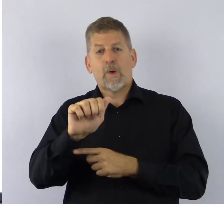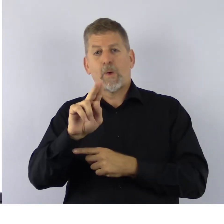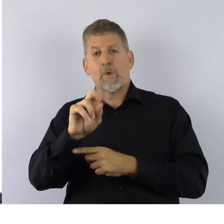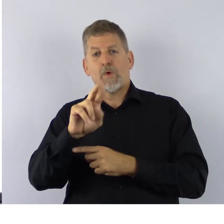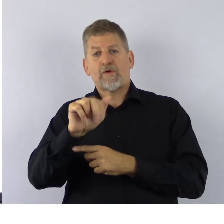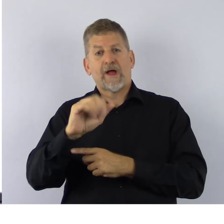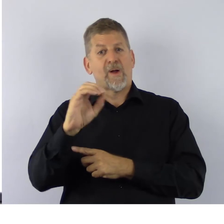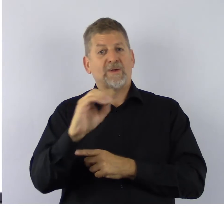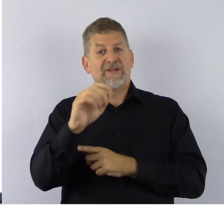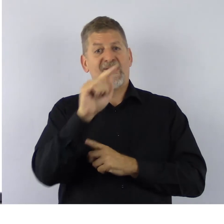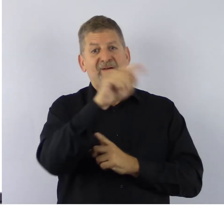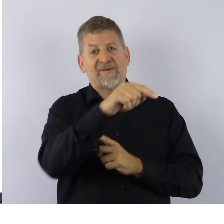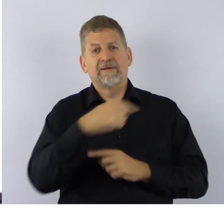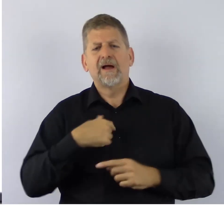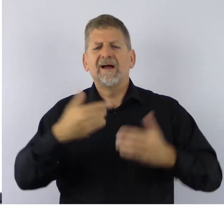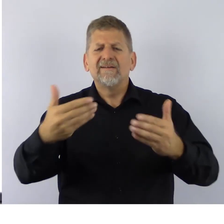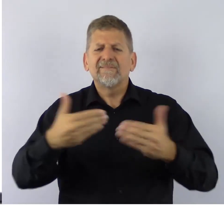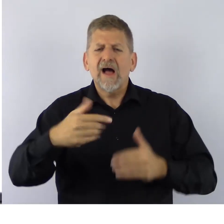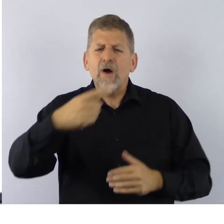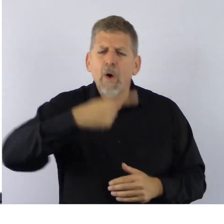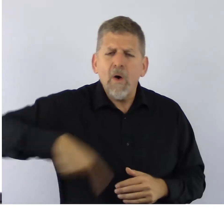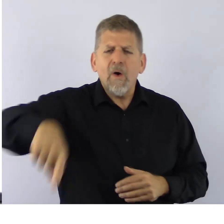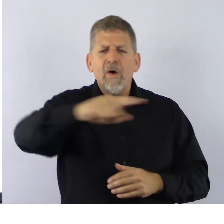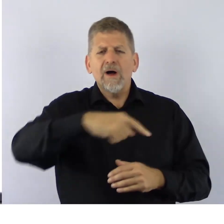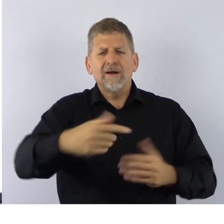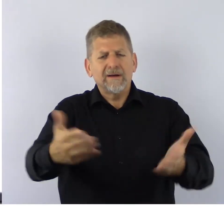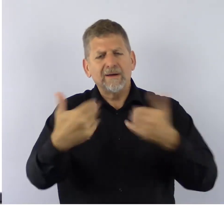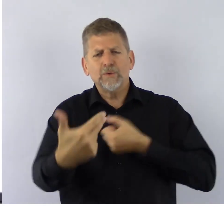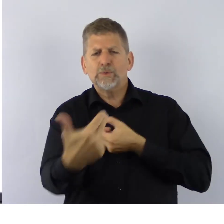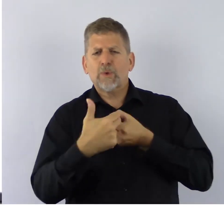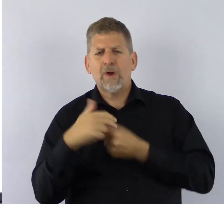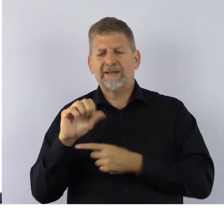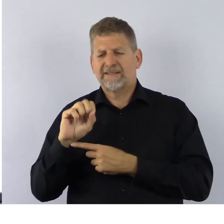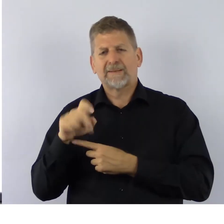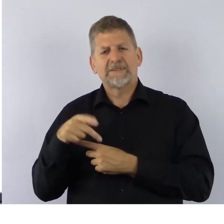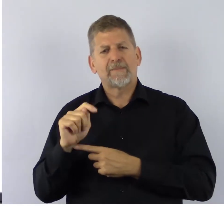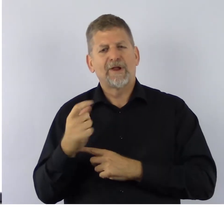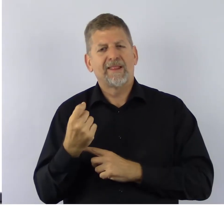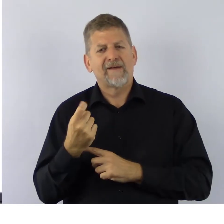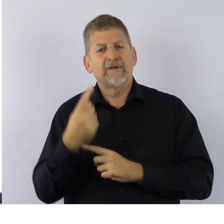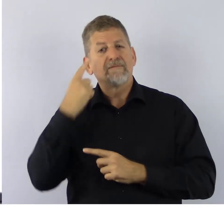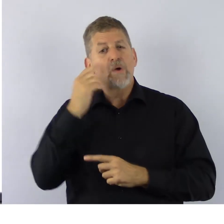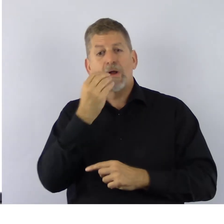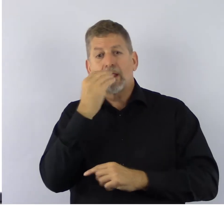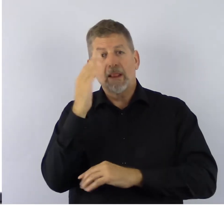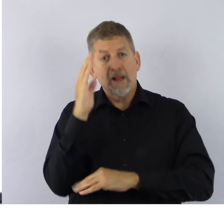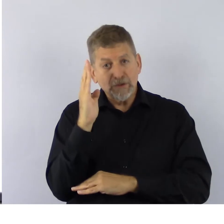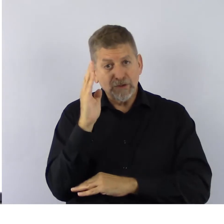We invite all of you to join us on September 11th for lunch, a wonderful round of golf,